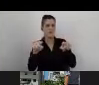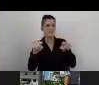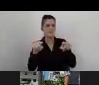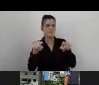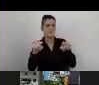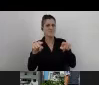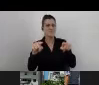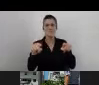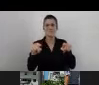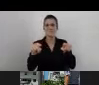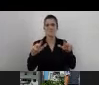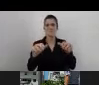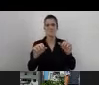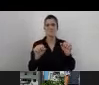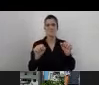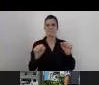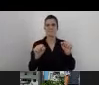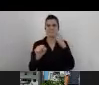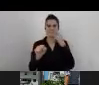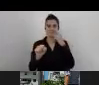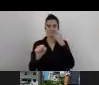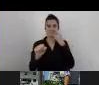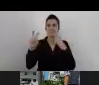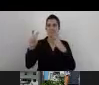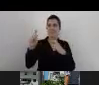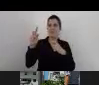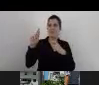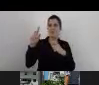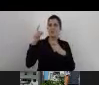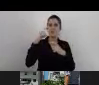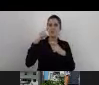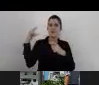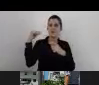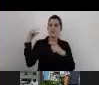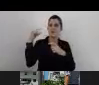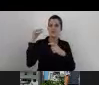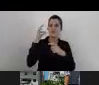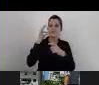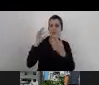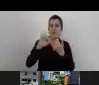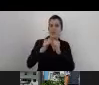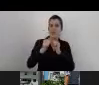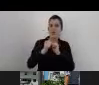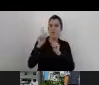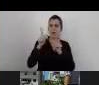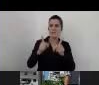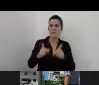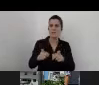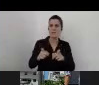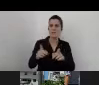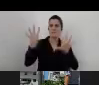Omer, I can hear some kind of echo voice, so maybe we need to mute someone.